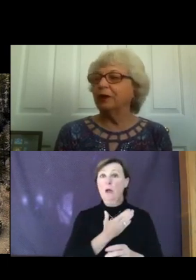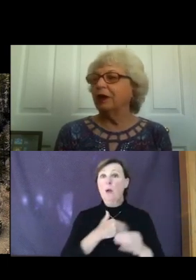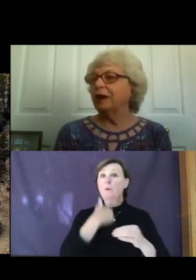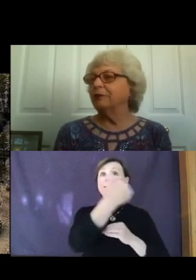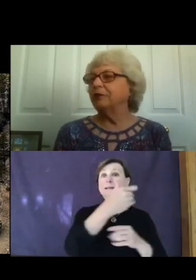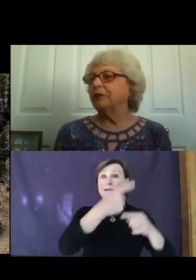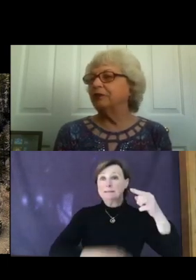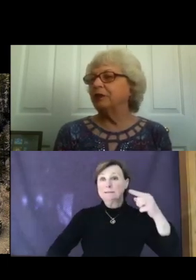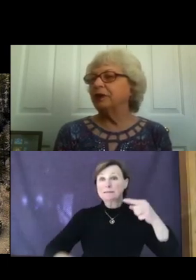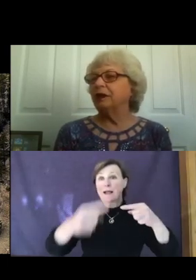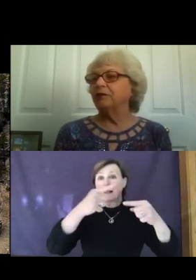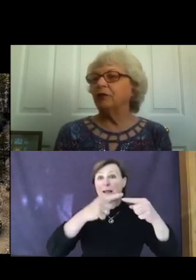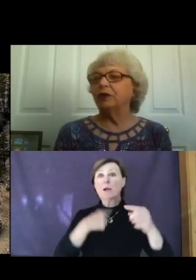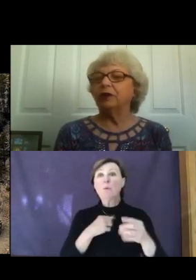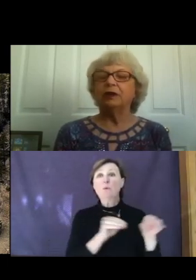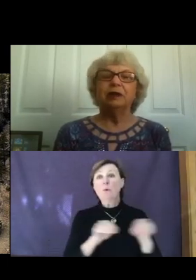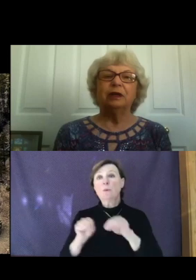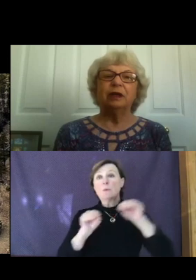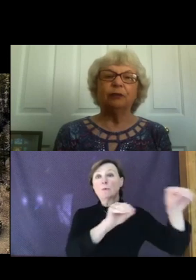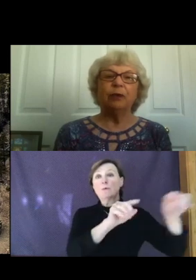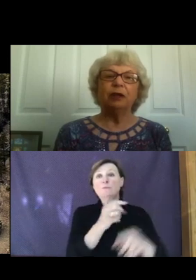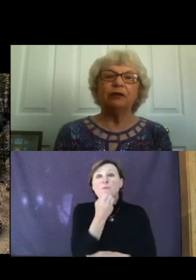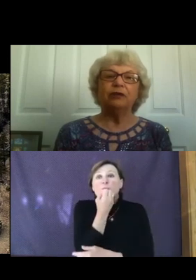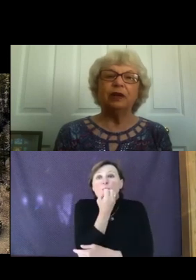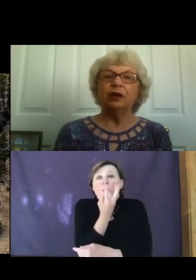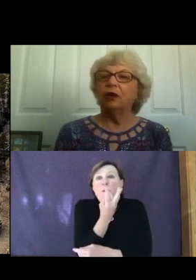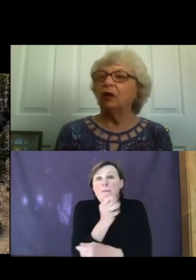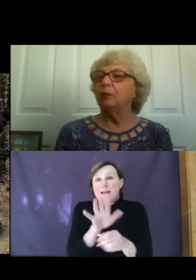climes in Southern California. A smaller city called